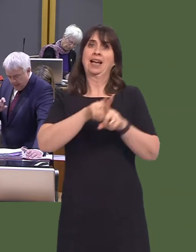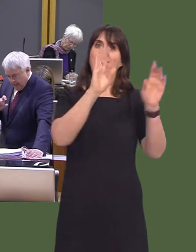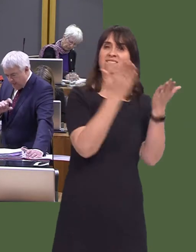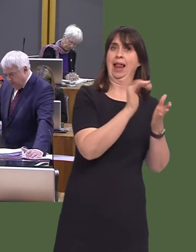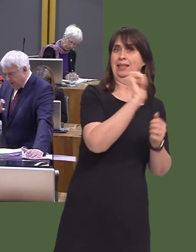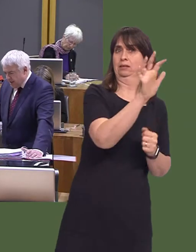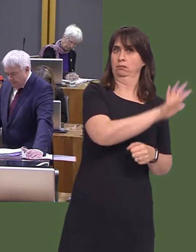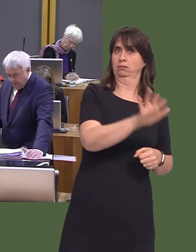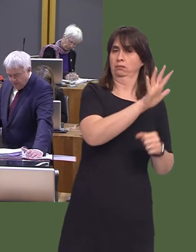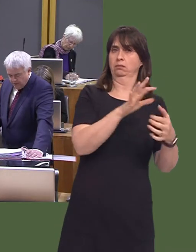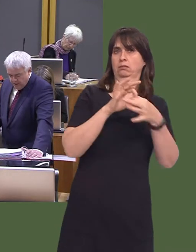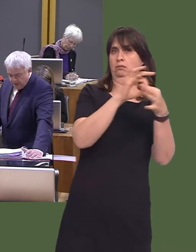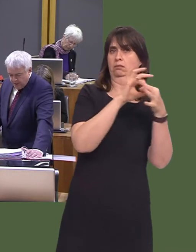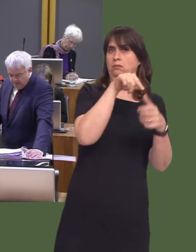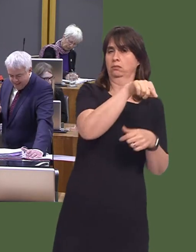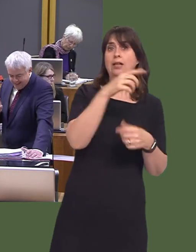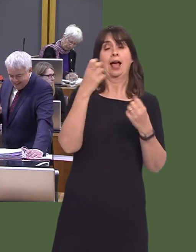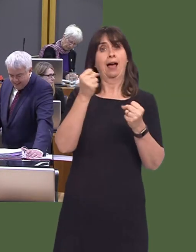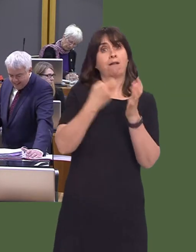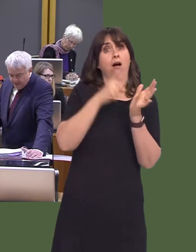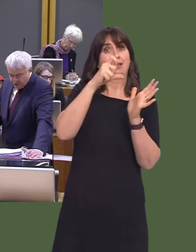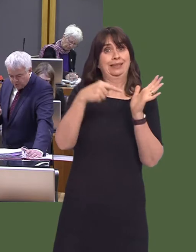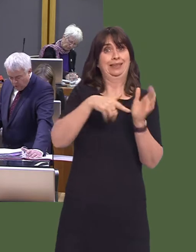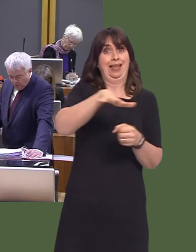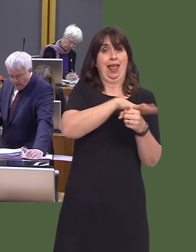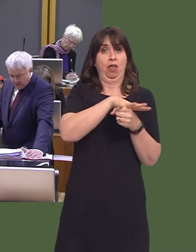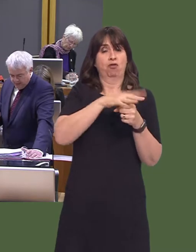Just to give one example, there is an initiative in Rhondda Cynon Taf to make small parcels